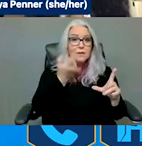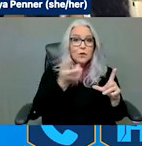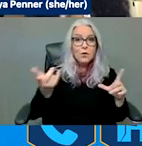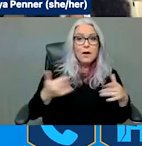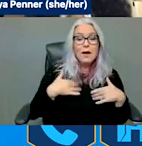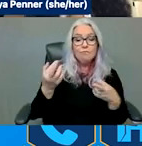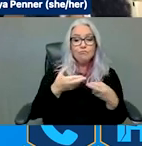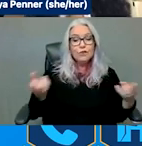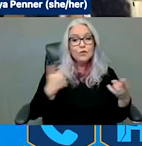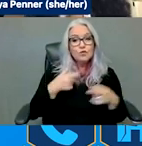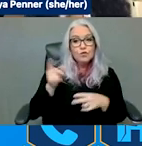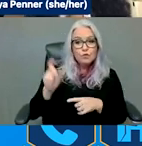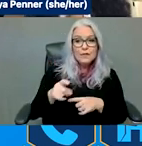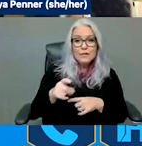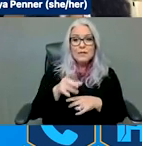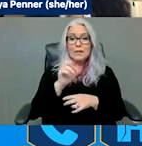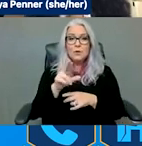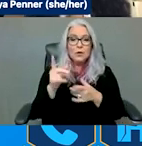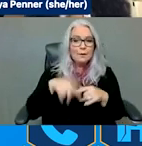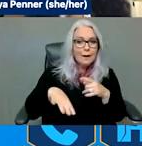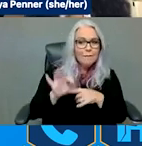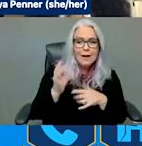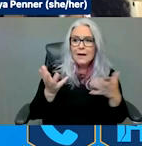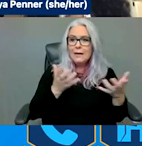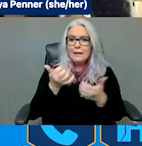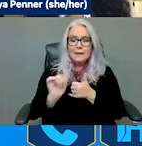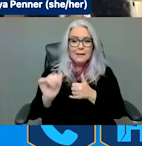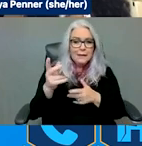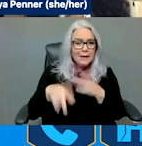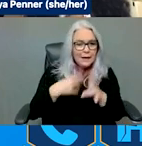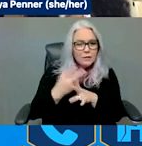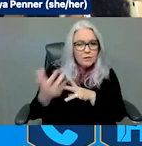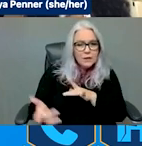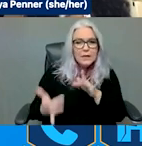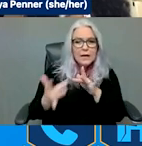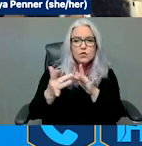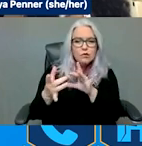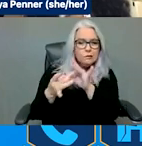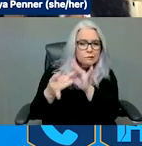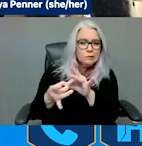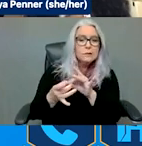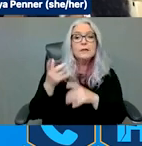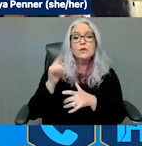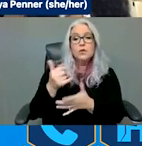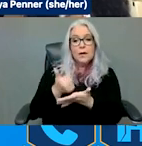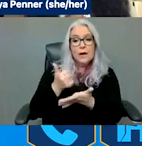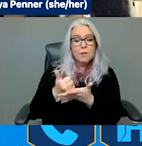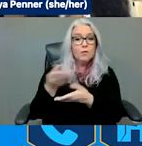finding or any connections that need to be helped facilitating that we are here to support each other at any